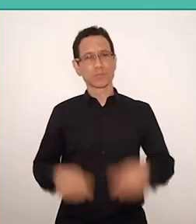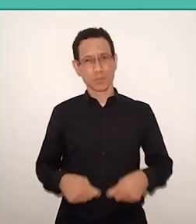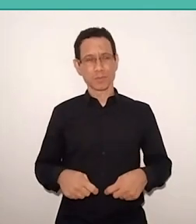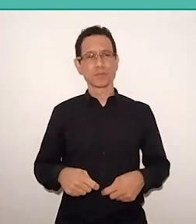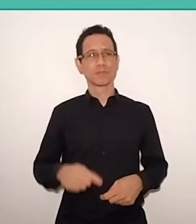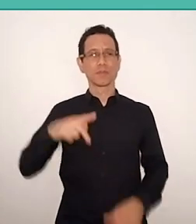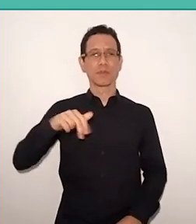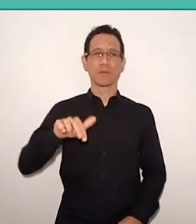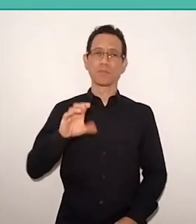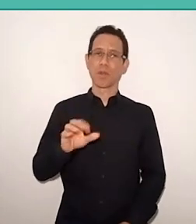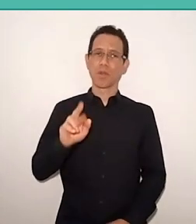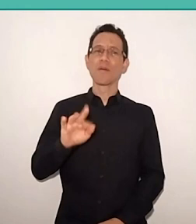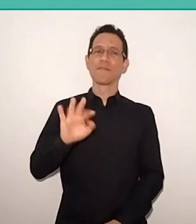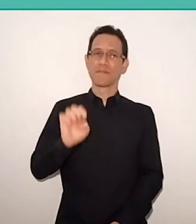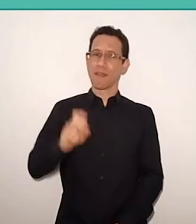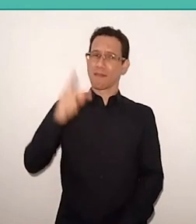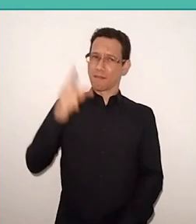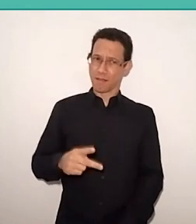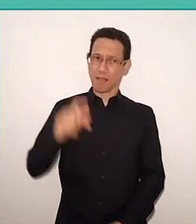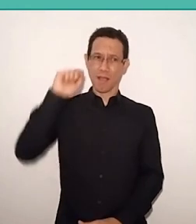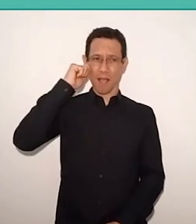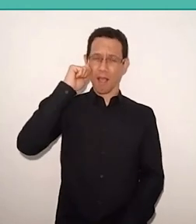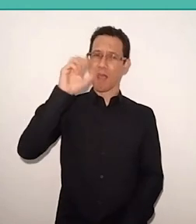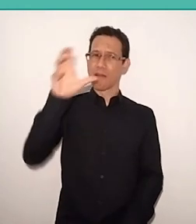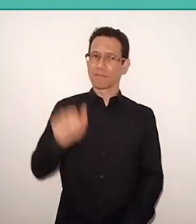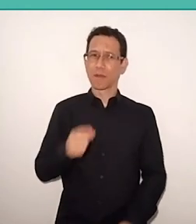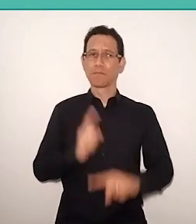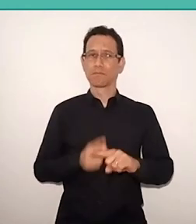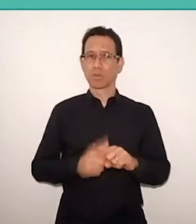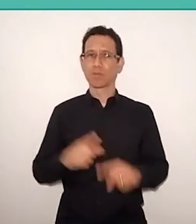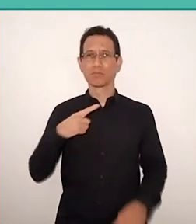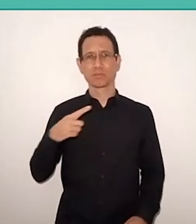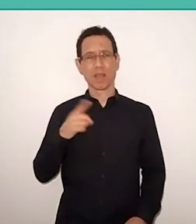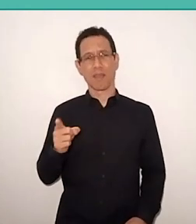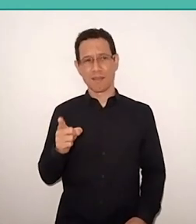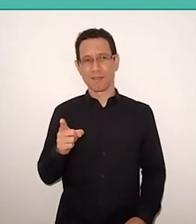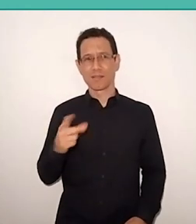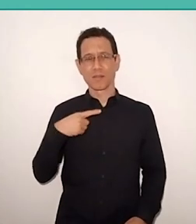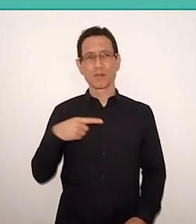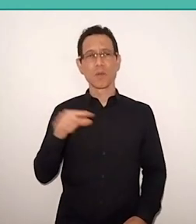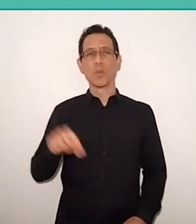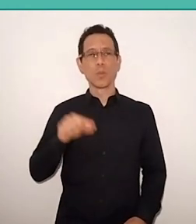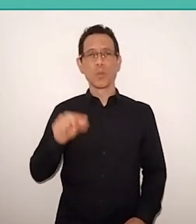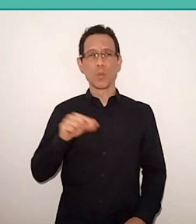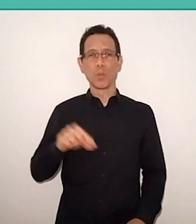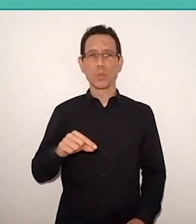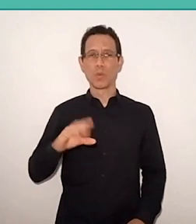because education on the continent is discouraged by the colonial and post-colonial spirit.